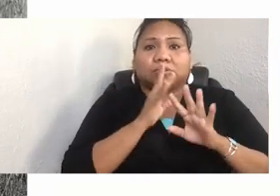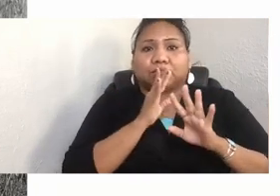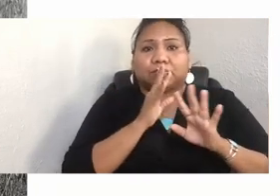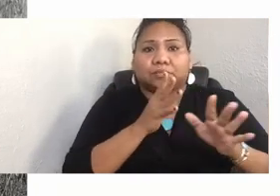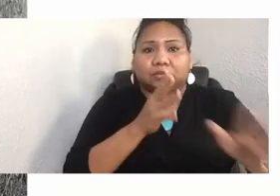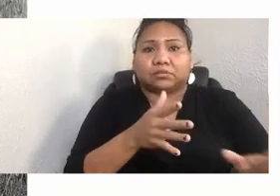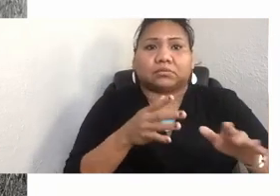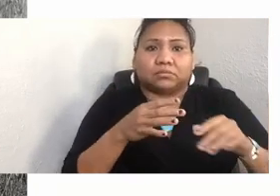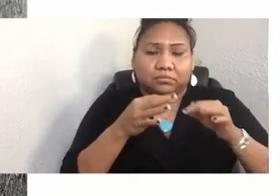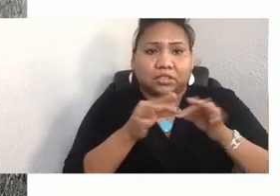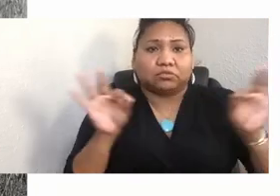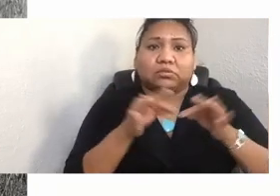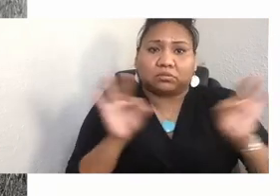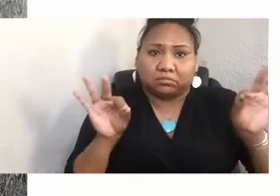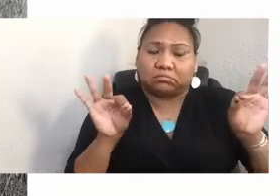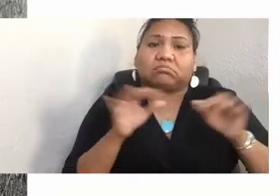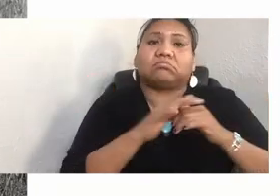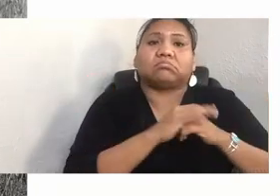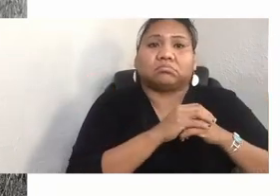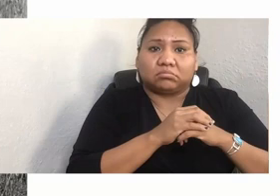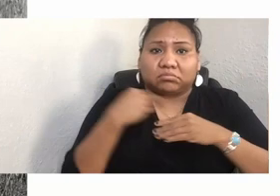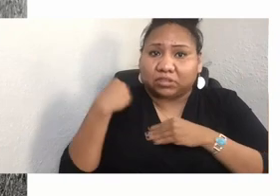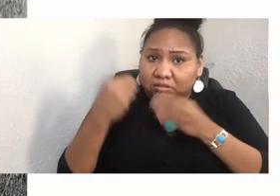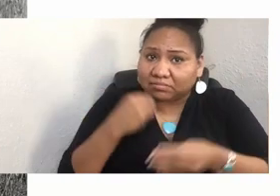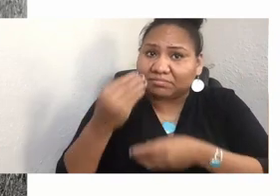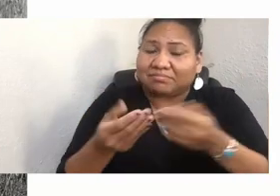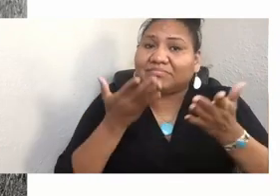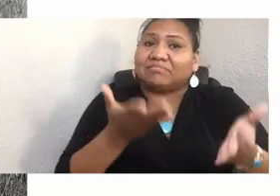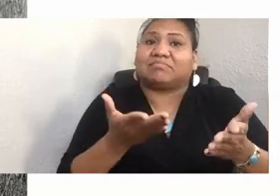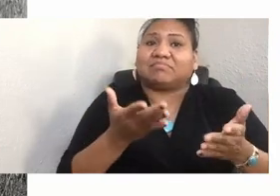with her large, extended family. She's a Sun Dance woman who stands strong in her belief